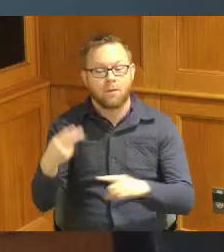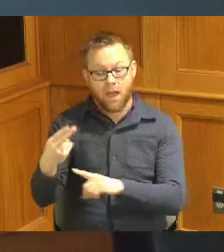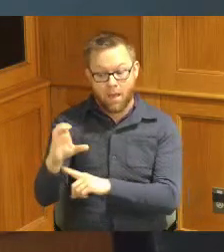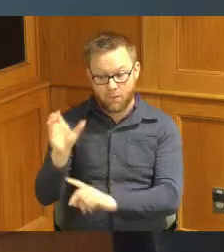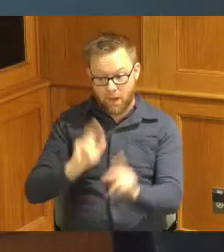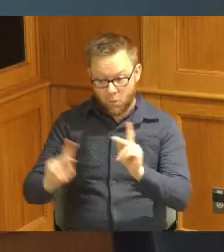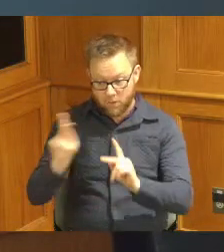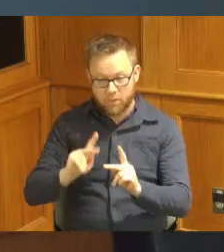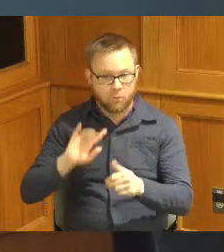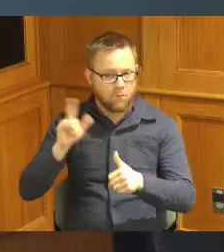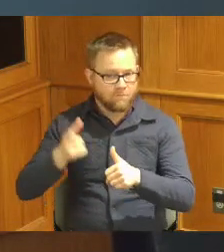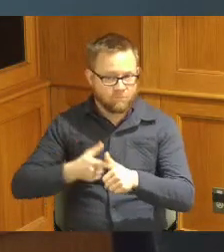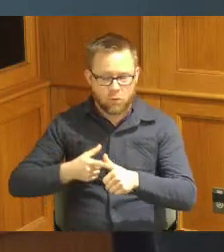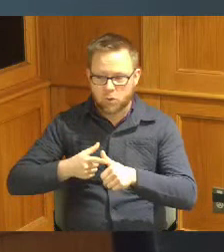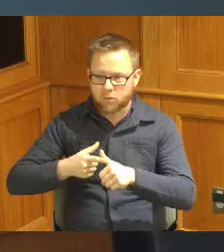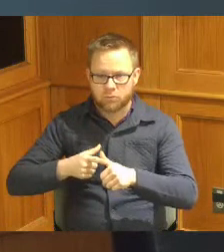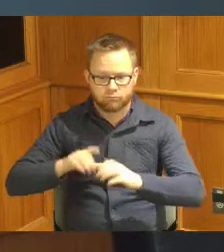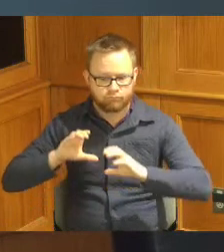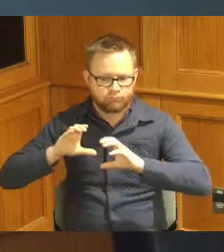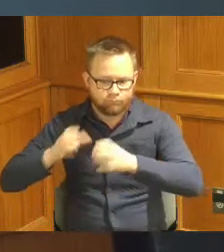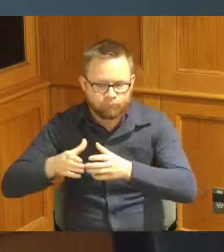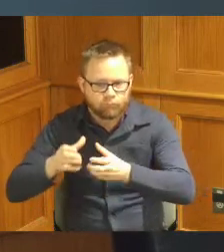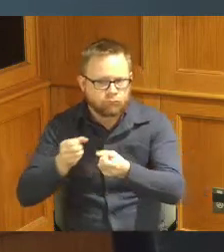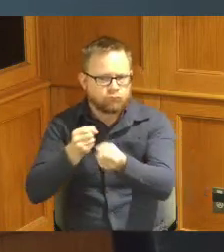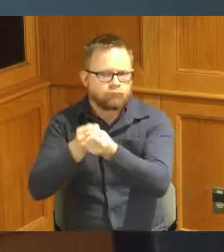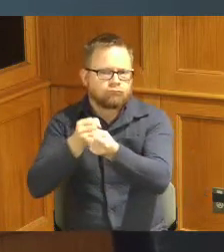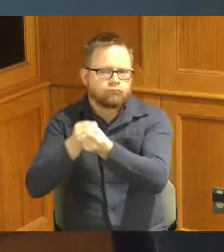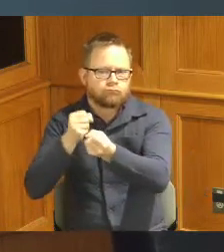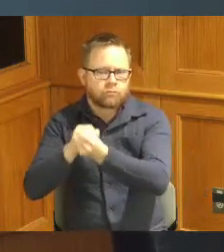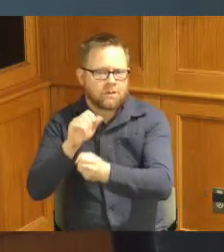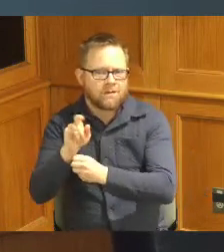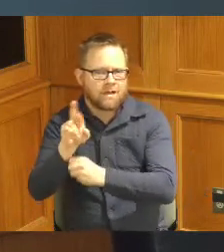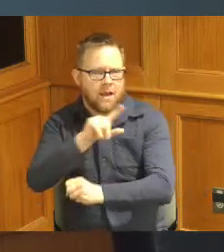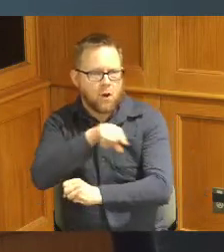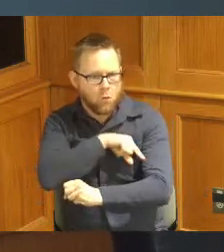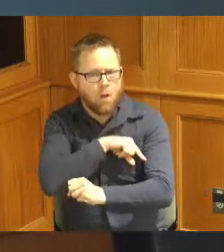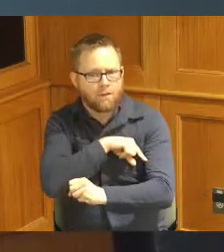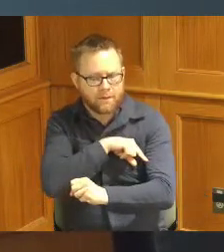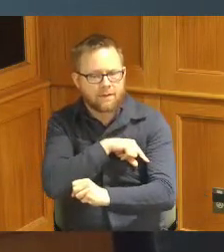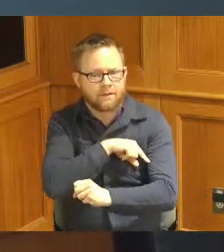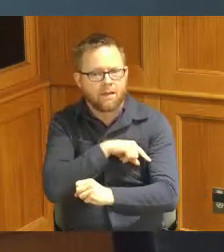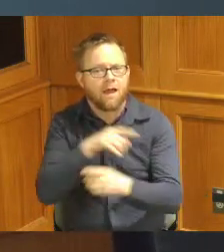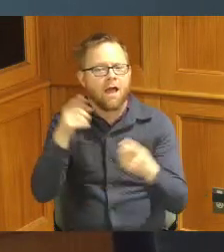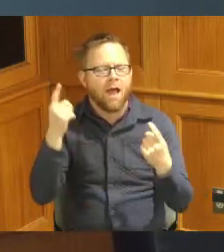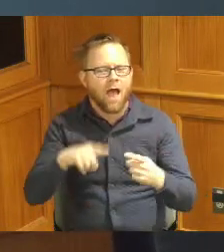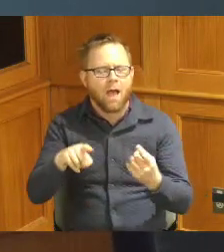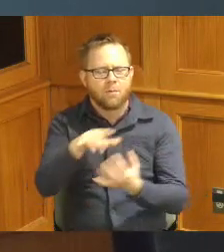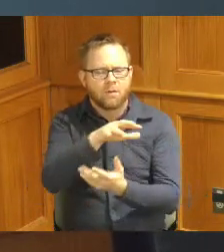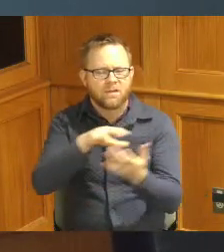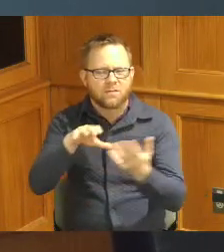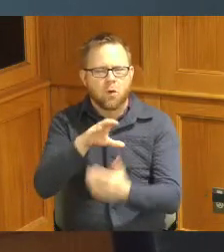organized around air quality issues after the creation of the smoke abatement League founded